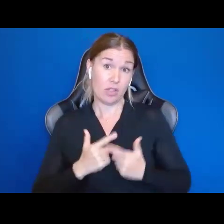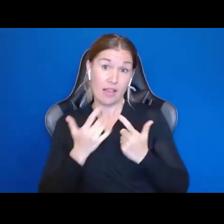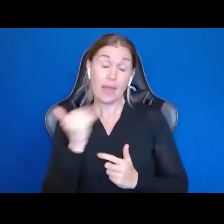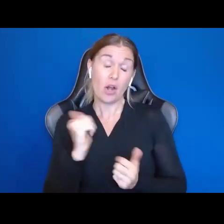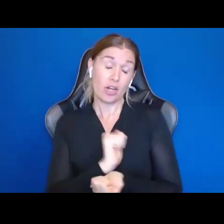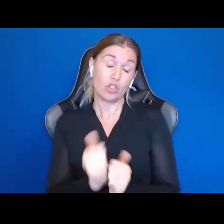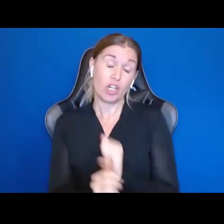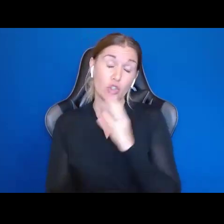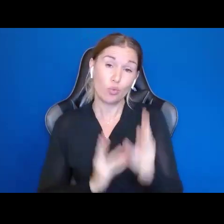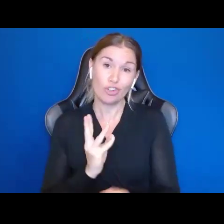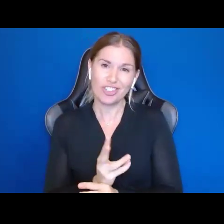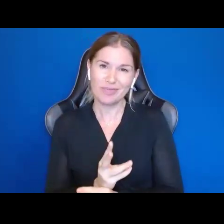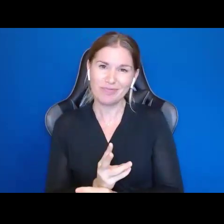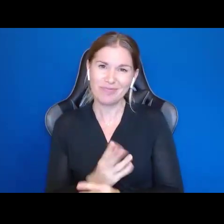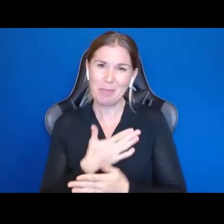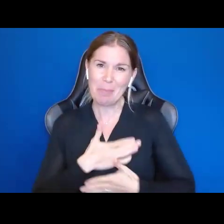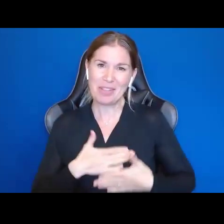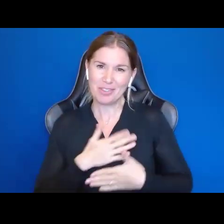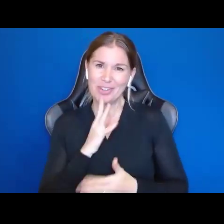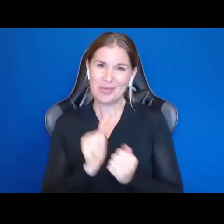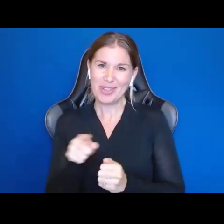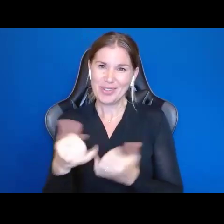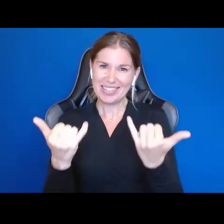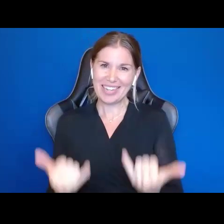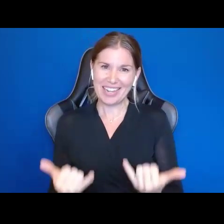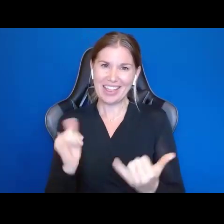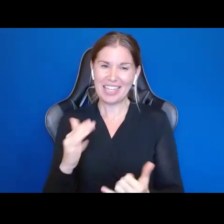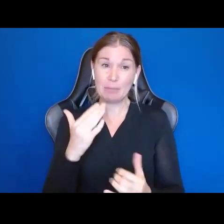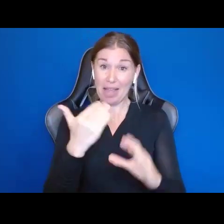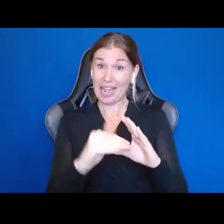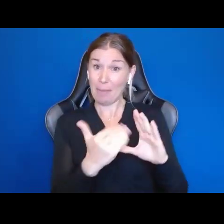It has been my pleasure to talk to you today. That if my email address on your screen.